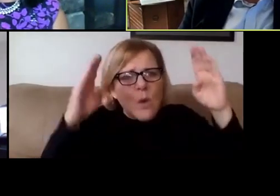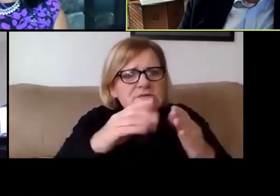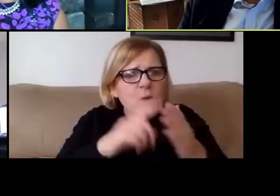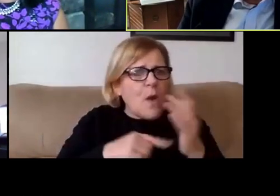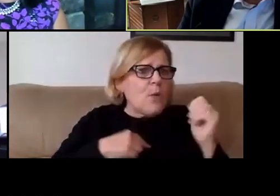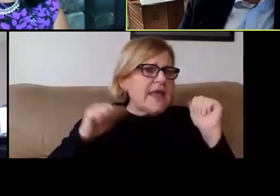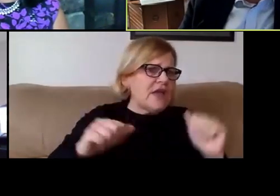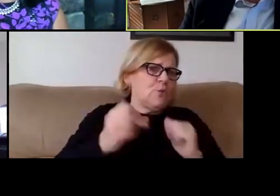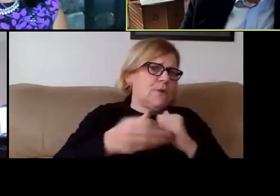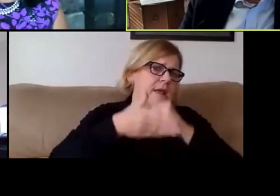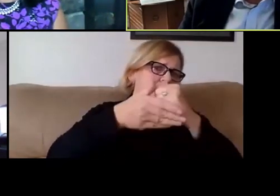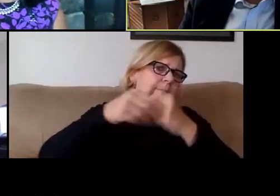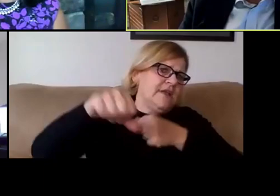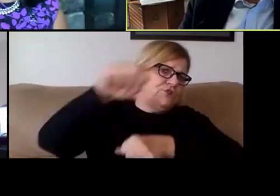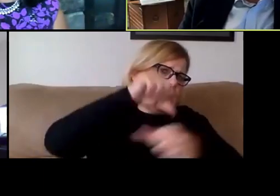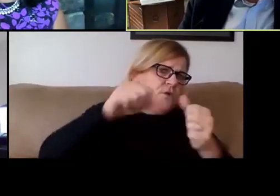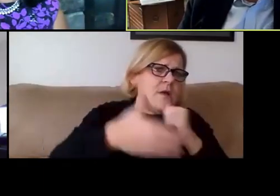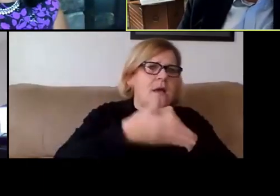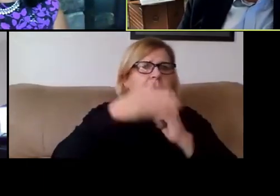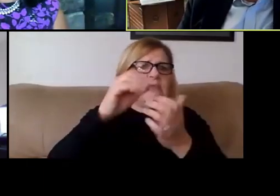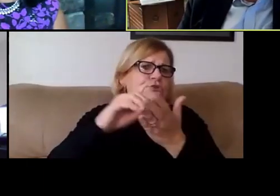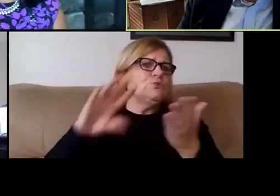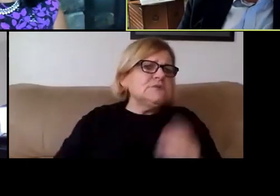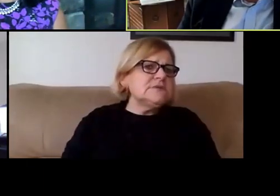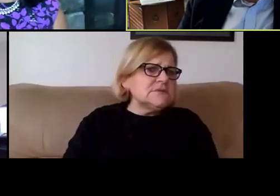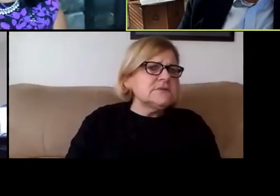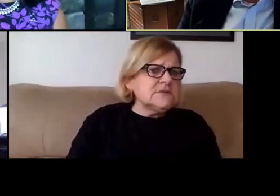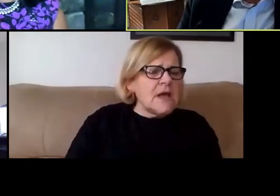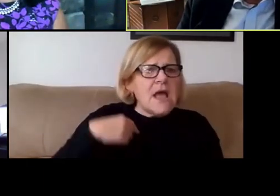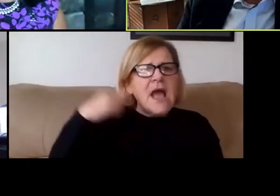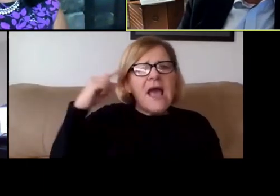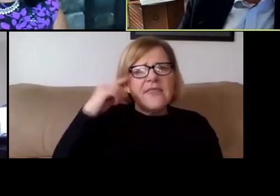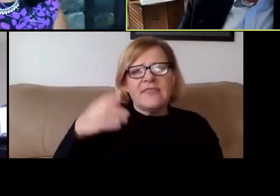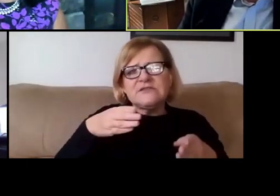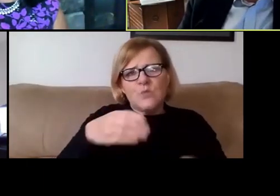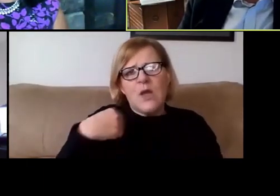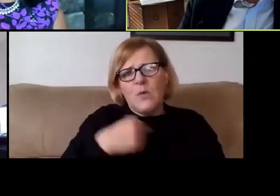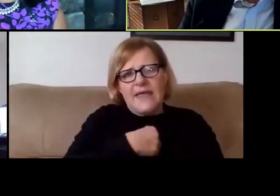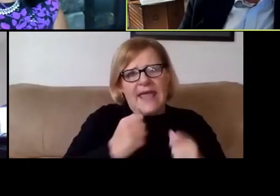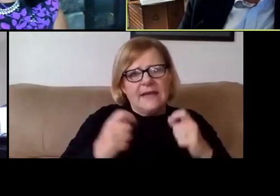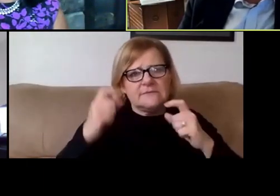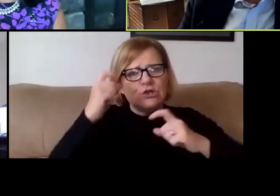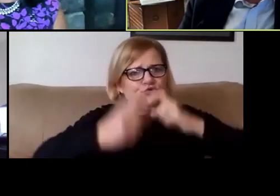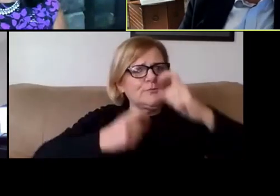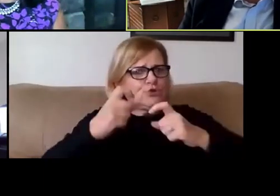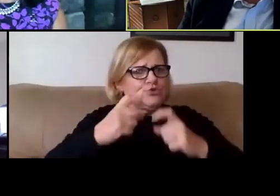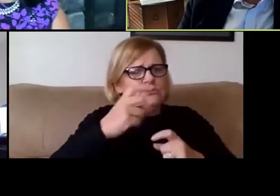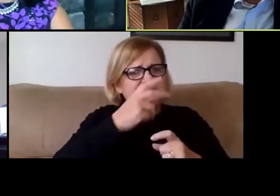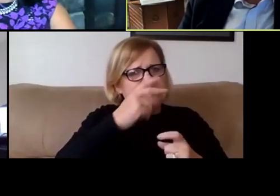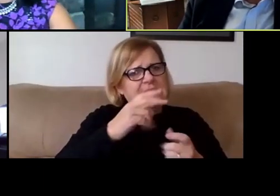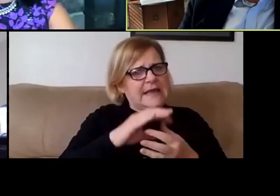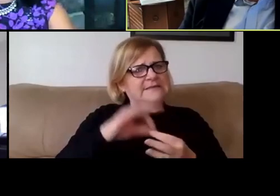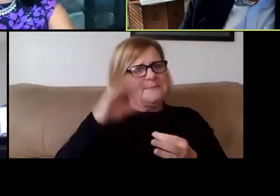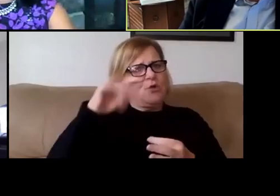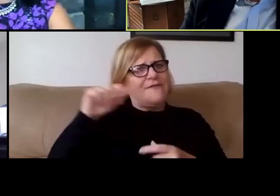to help one another and to help our students, I think is the way we can all contribute to seeing us through to the other side.